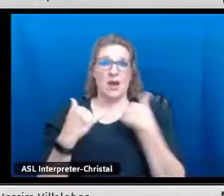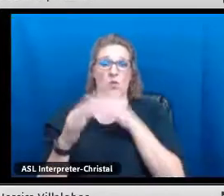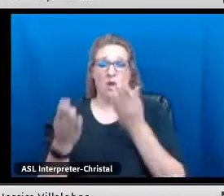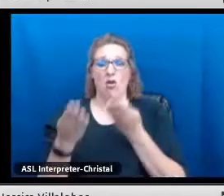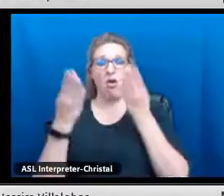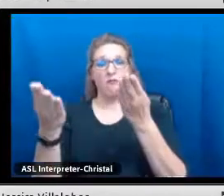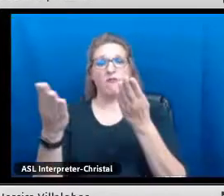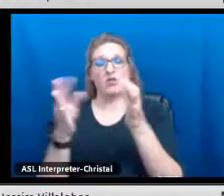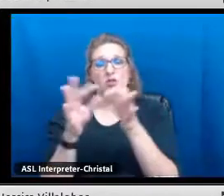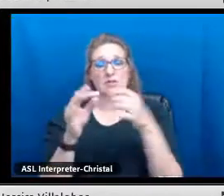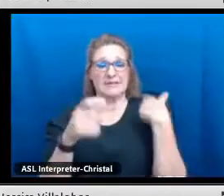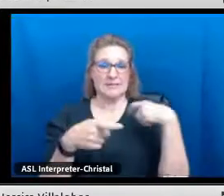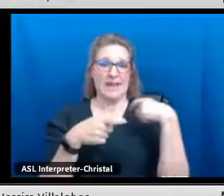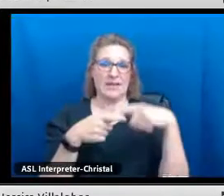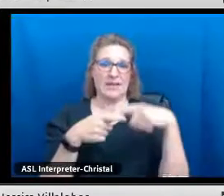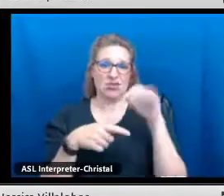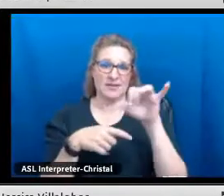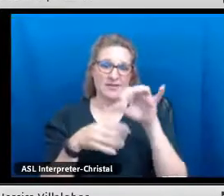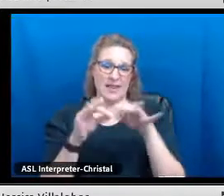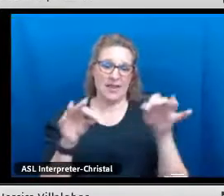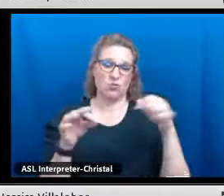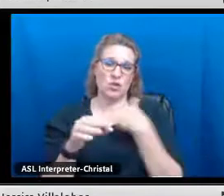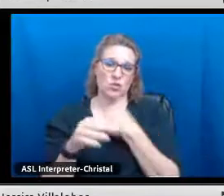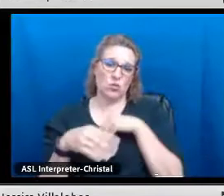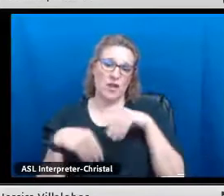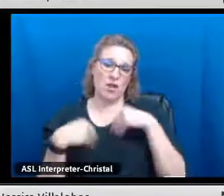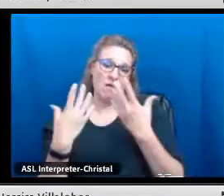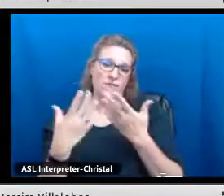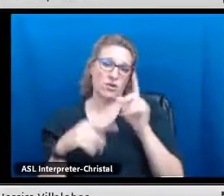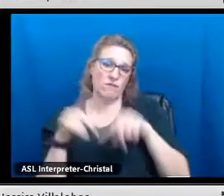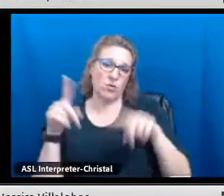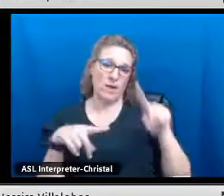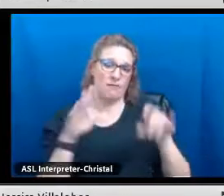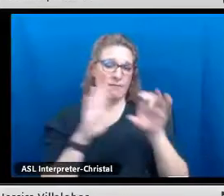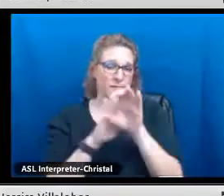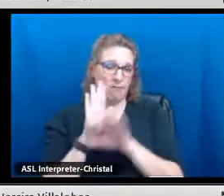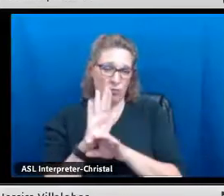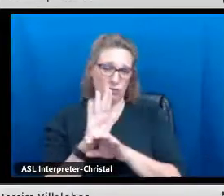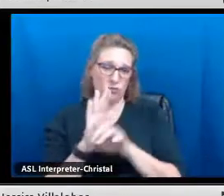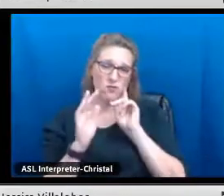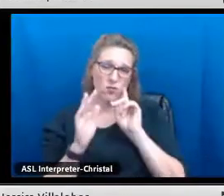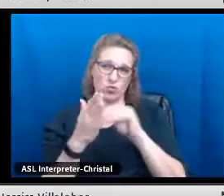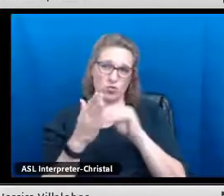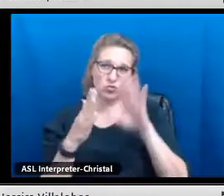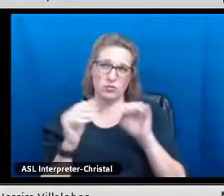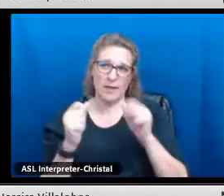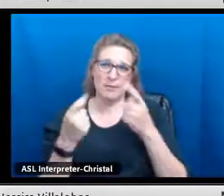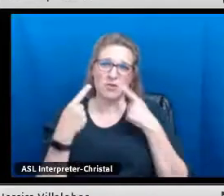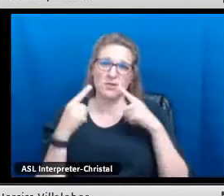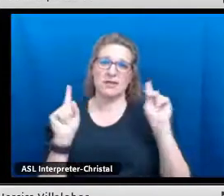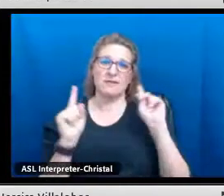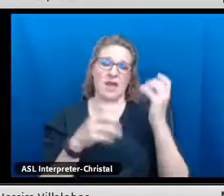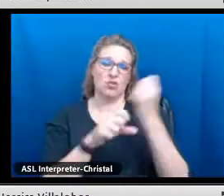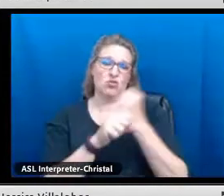We, at this point, only offer Spanish as that language as we offer a variety of coursework